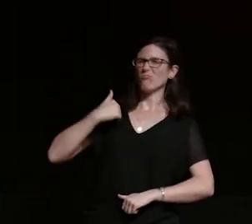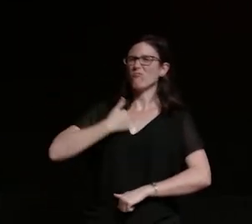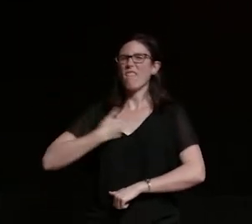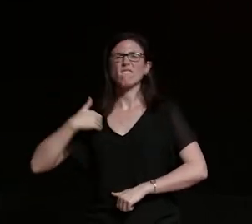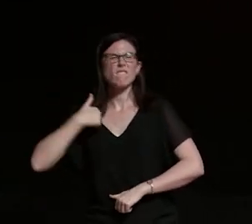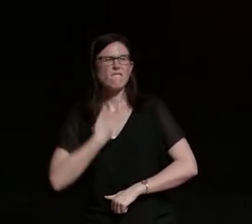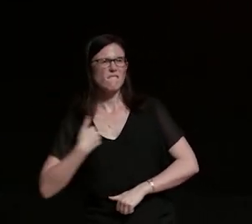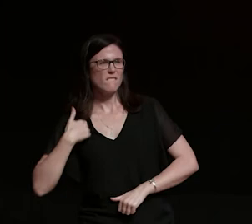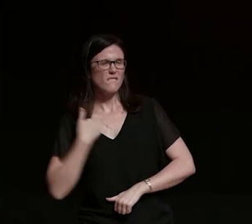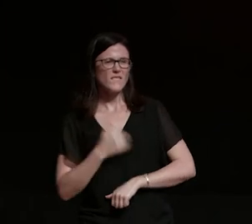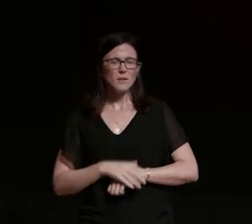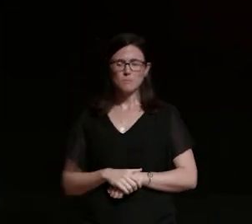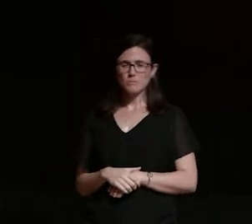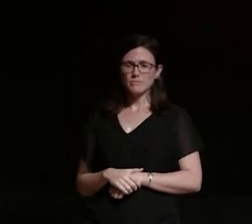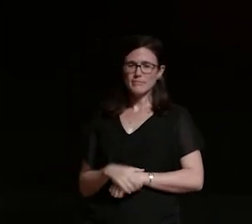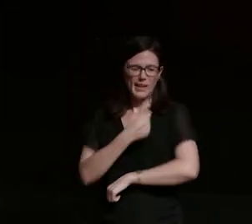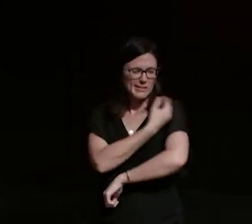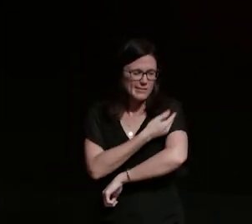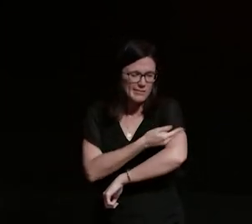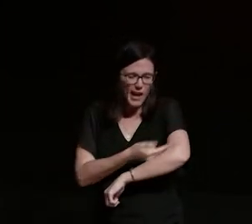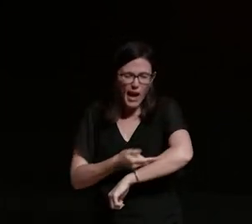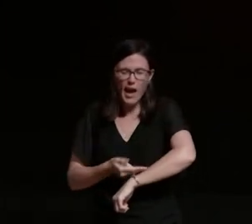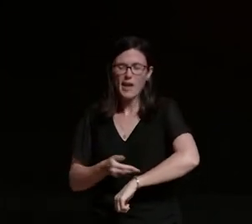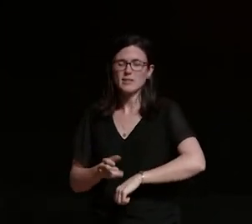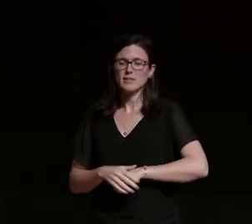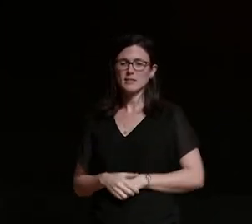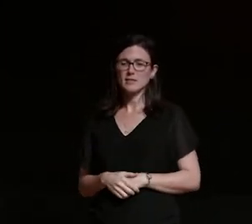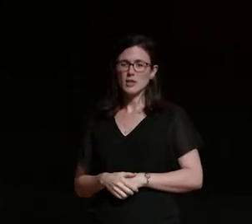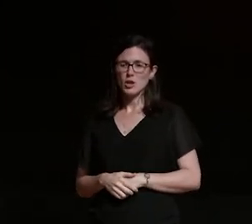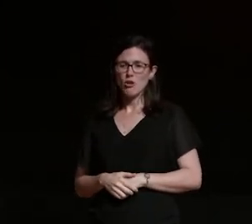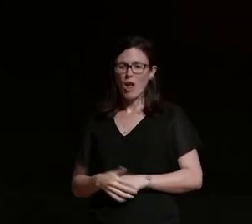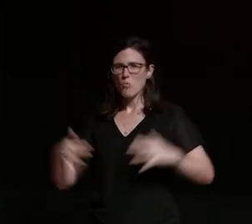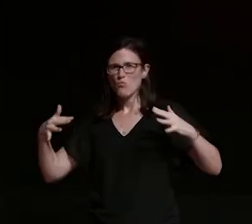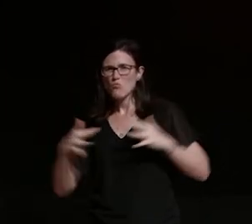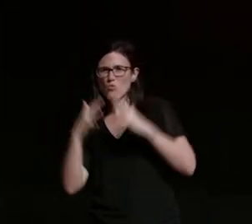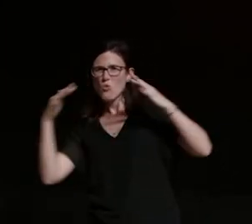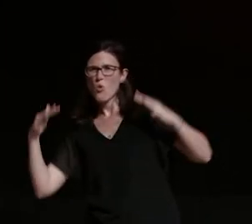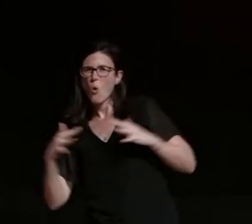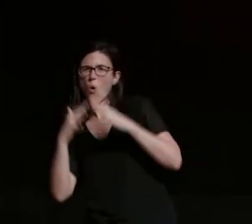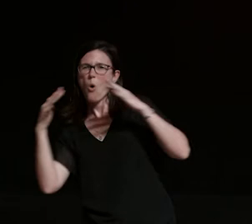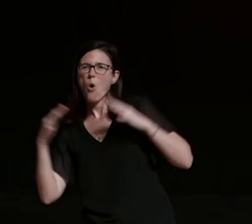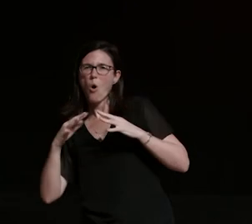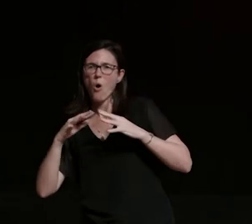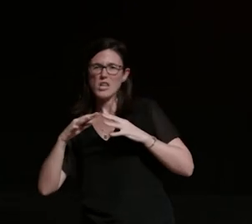talks a lot of tats depicting like battlefield scenes and flesh being torn from a skull and